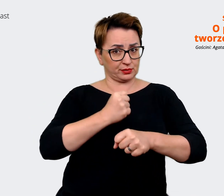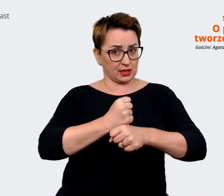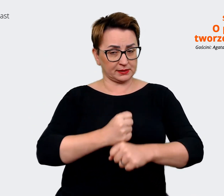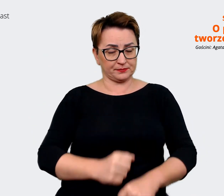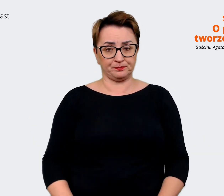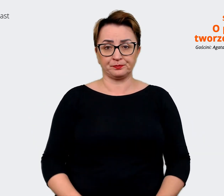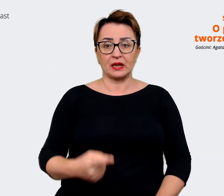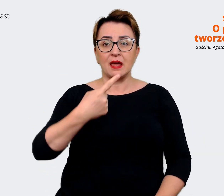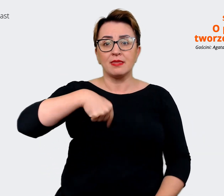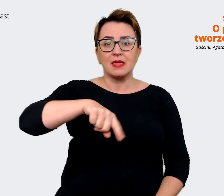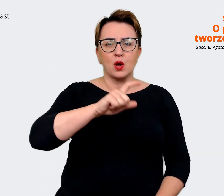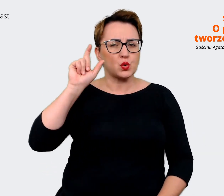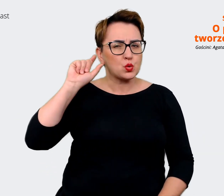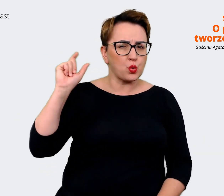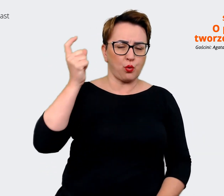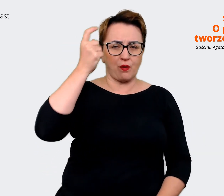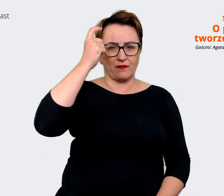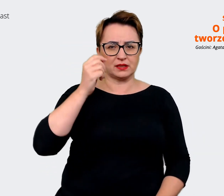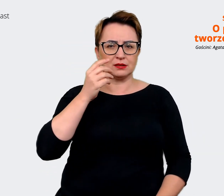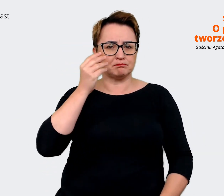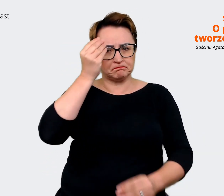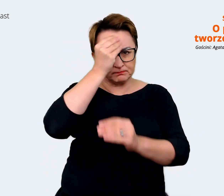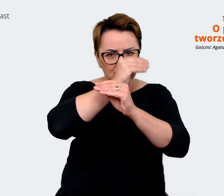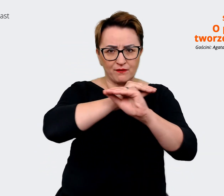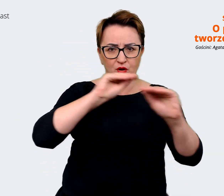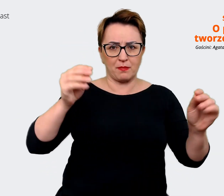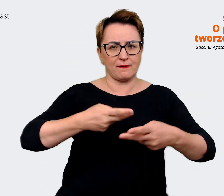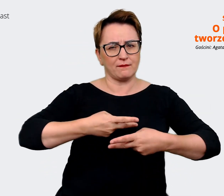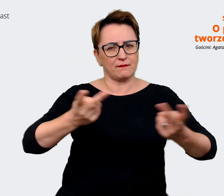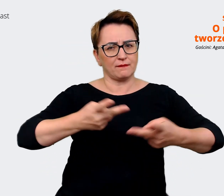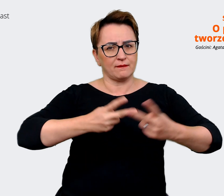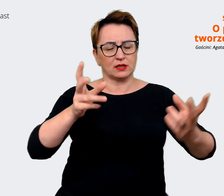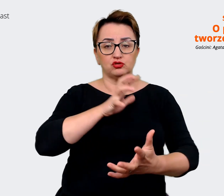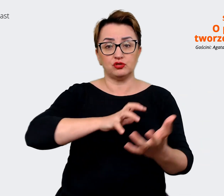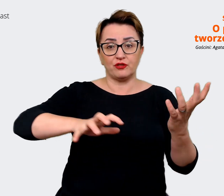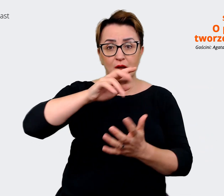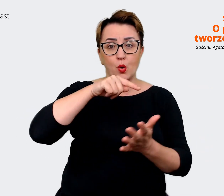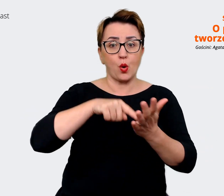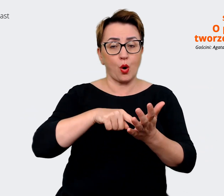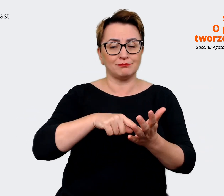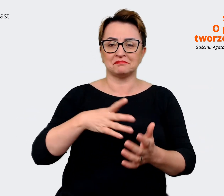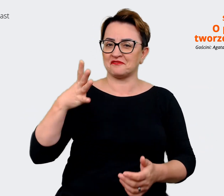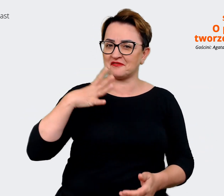Our main message that we send out to the world is that it's #goodtobehere.